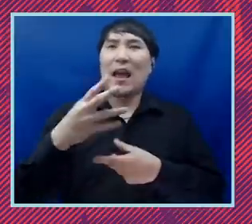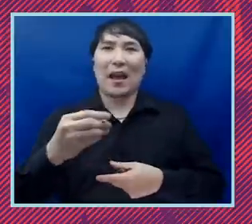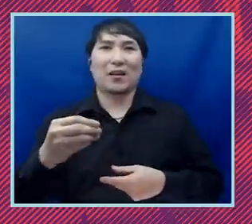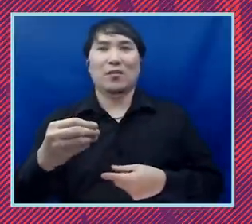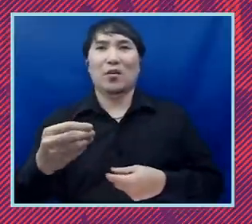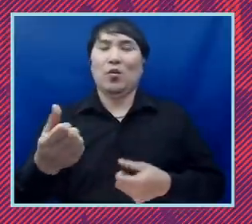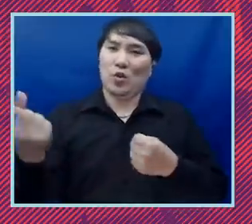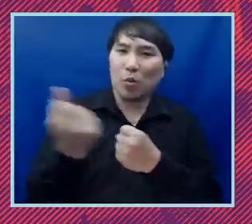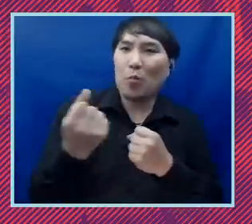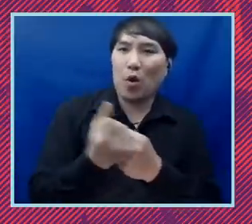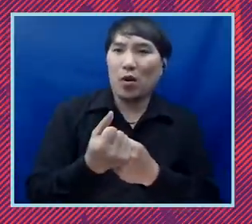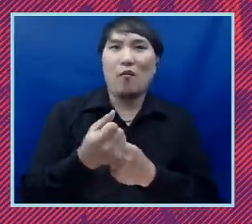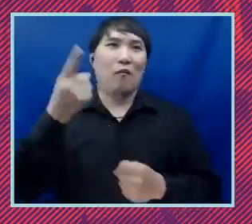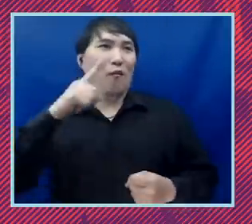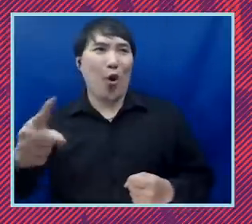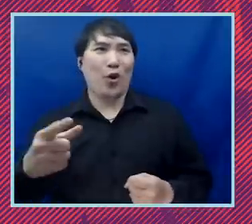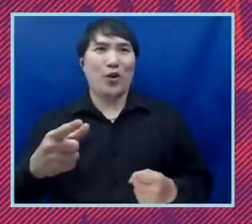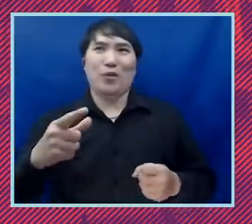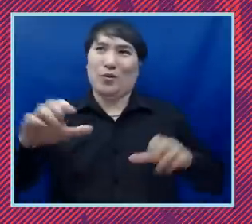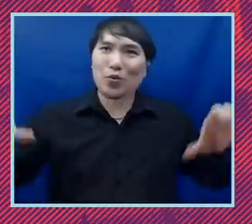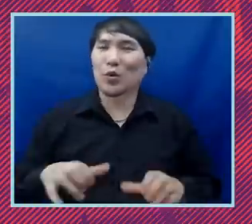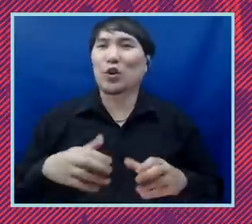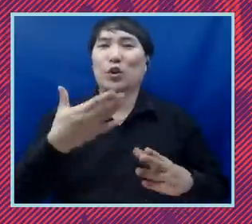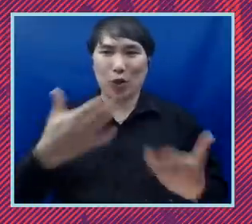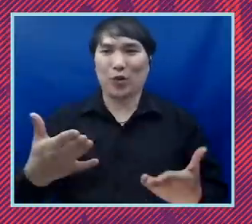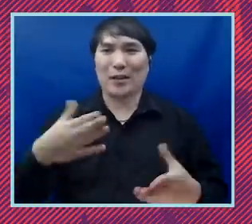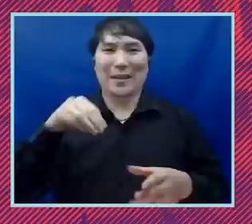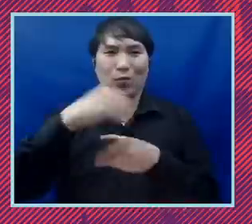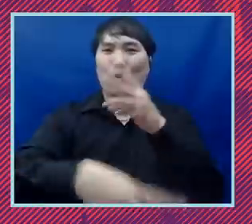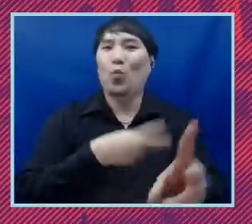to do good in the world and whenever you get bummed out about what's going on in the world